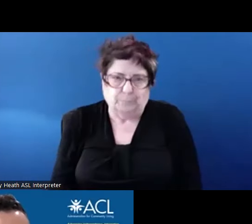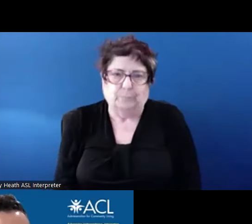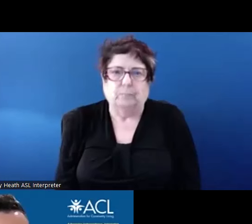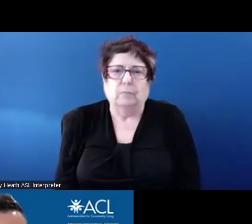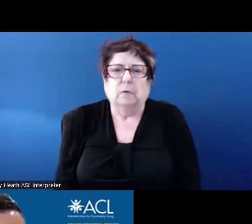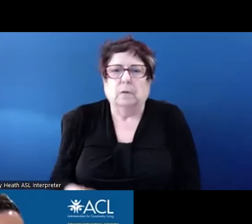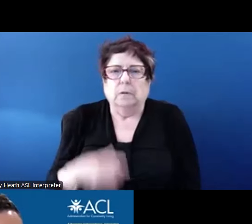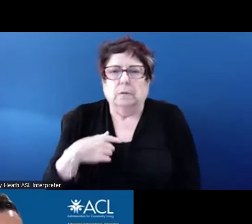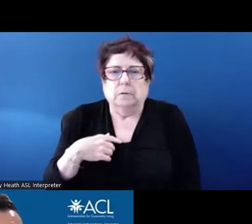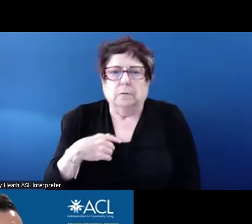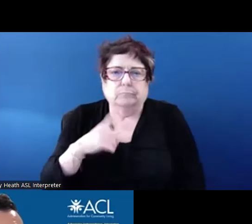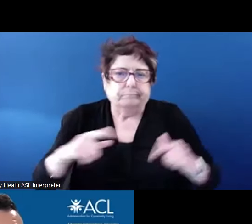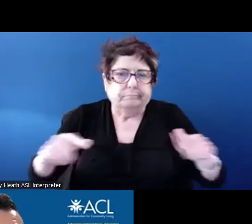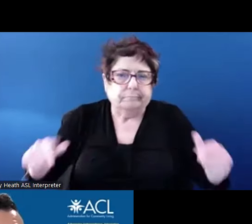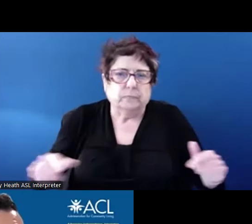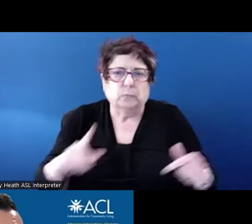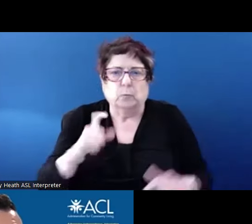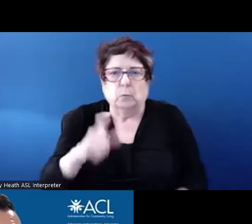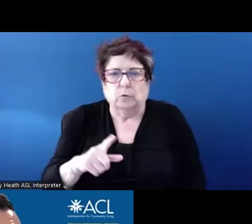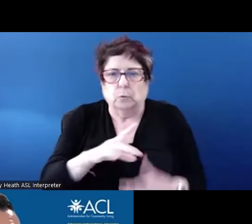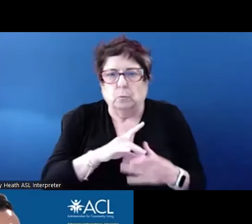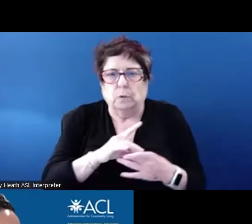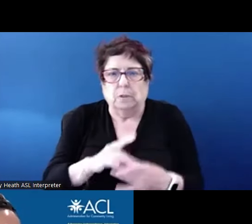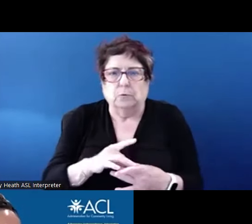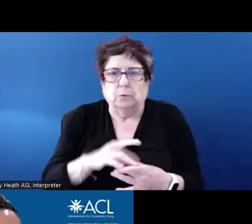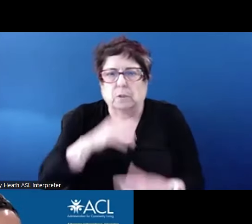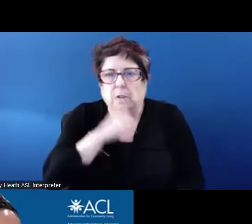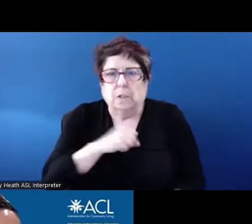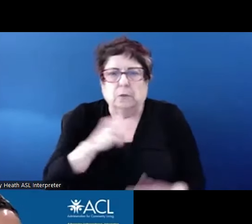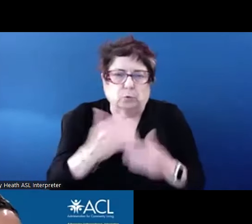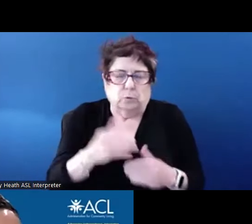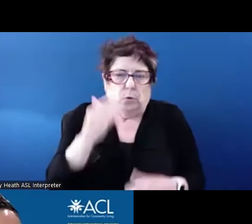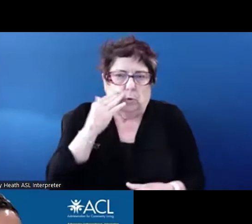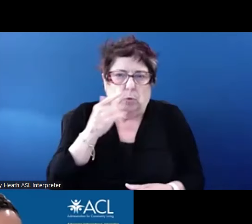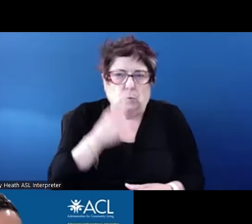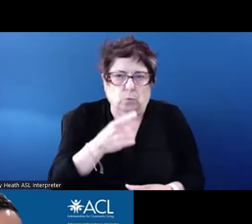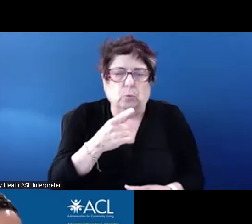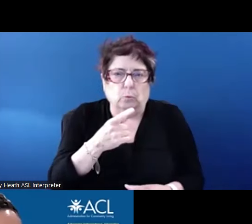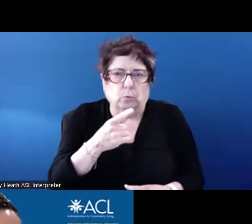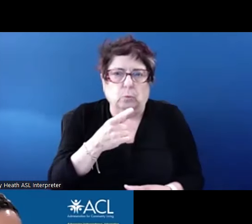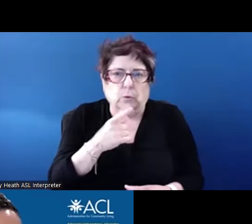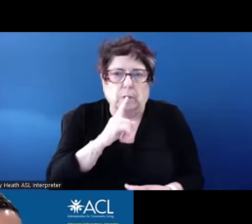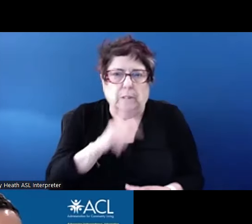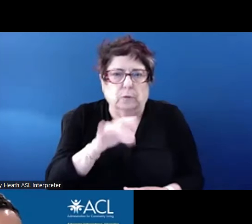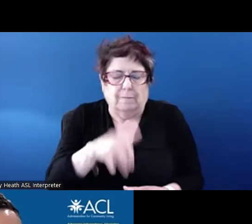questions related to age restriction and I know you answered that through the chat but did you